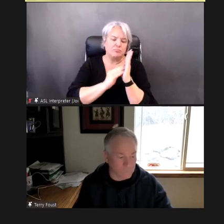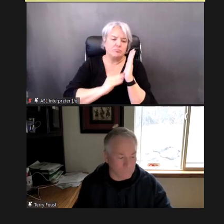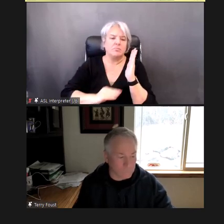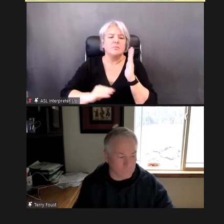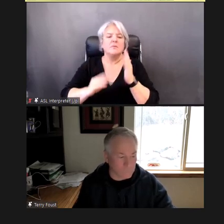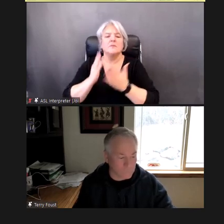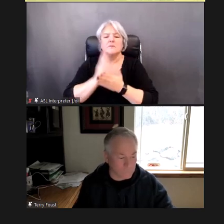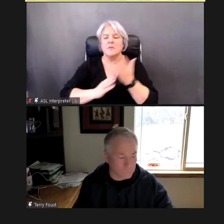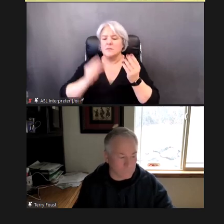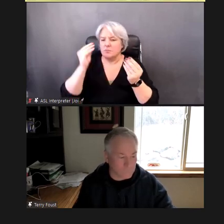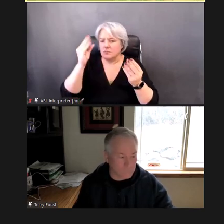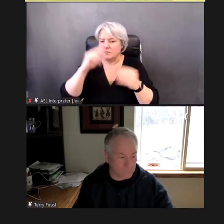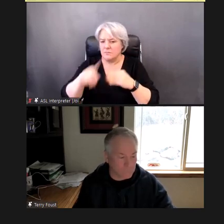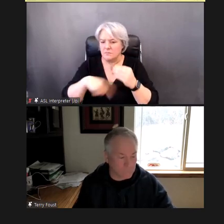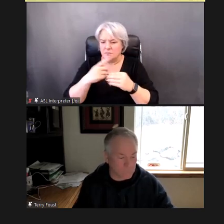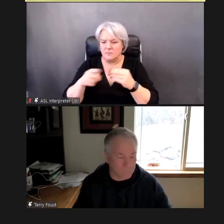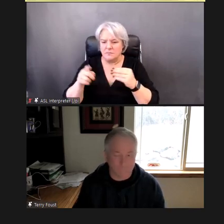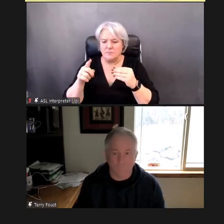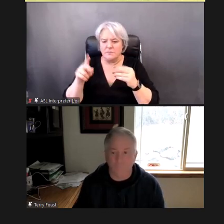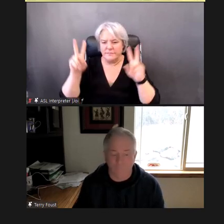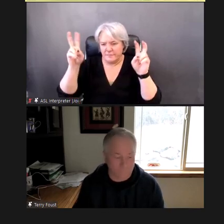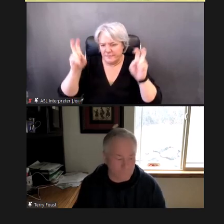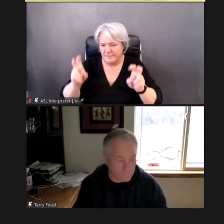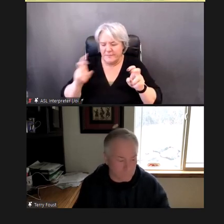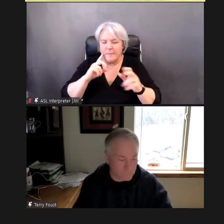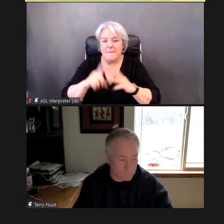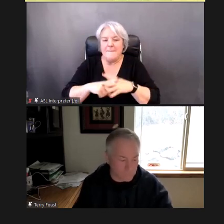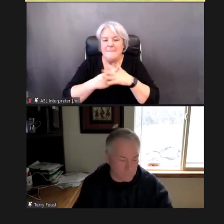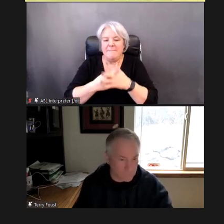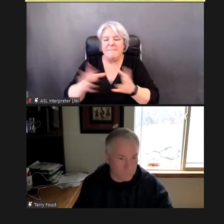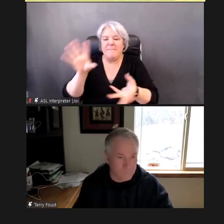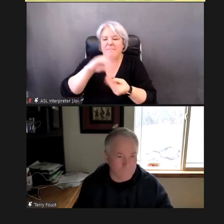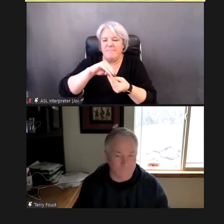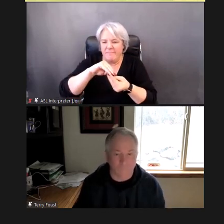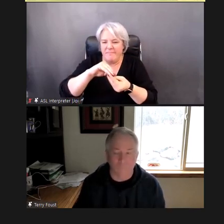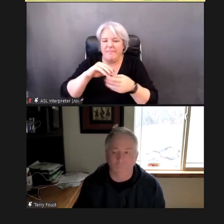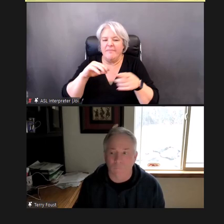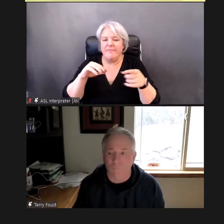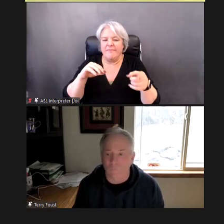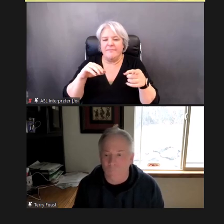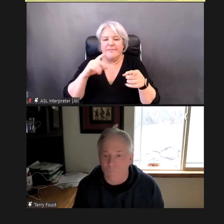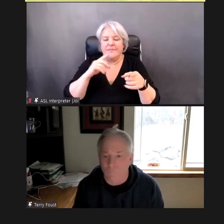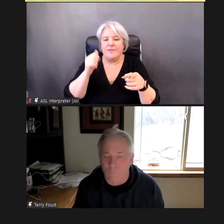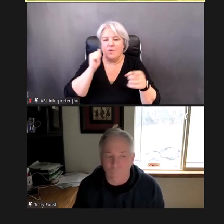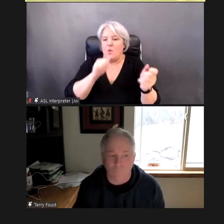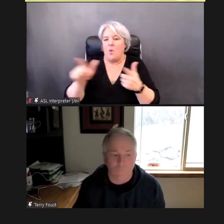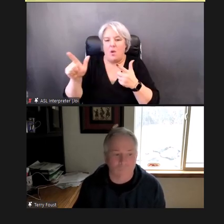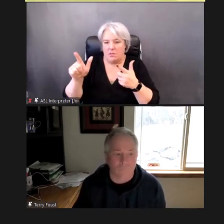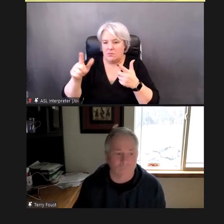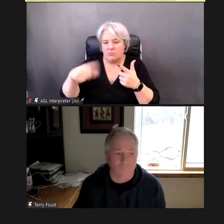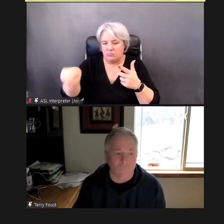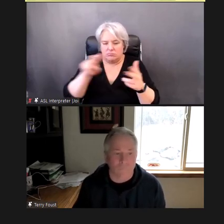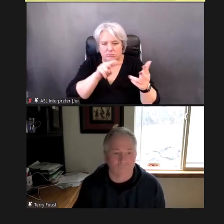to start, with a brief overview for everybody, and for those who are newcomers to evidence-based practices.